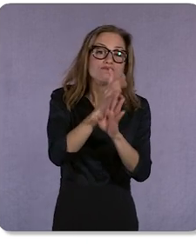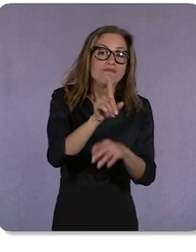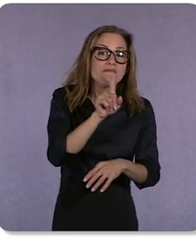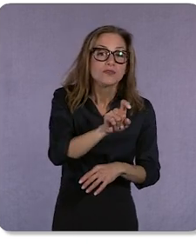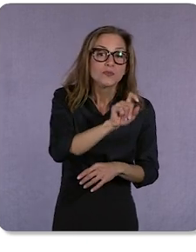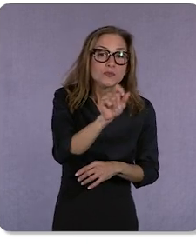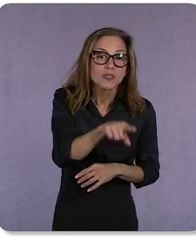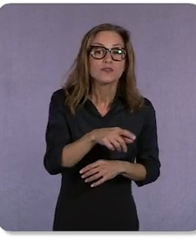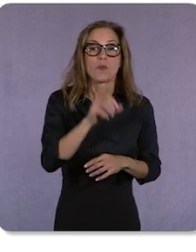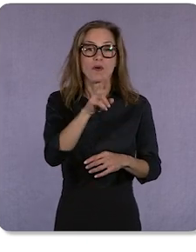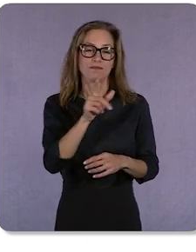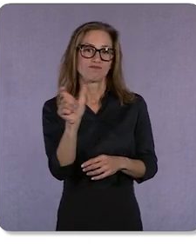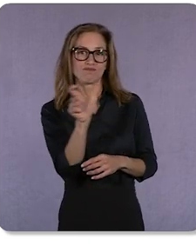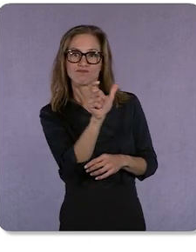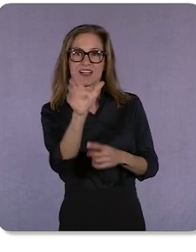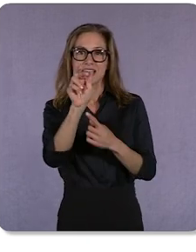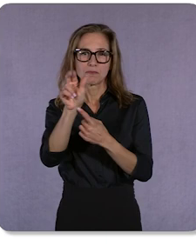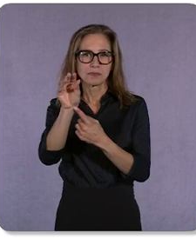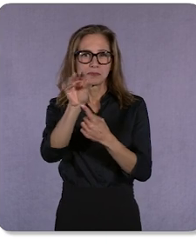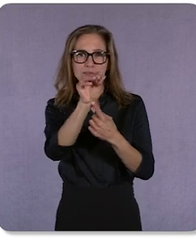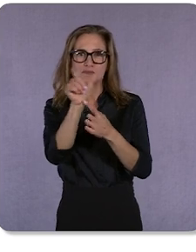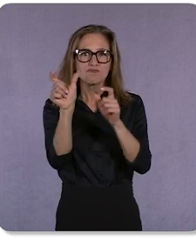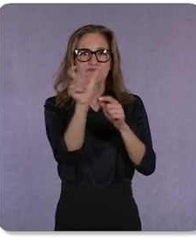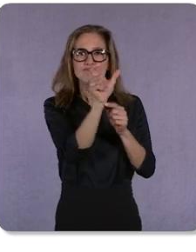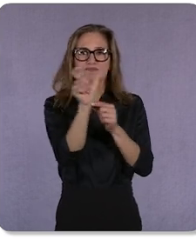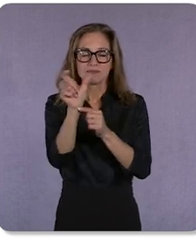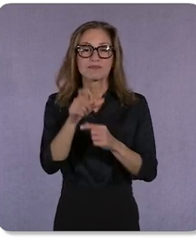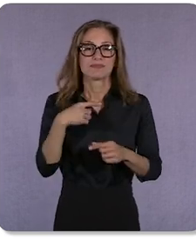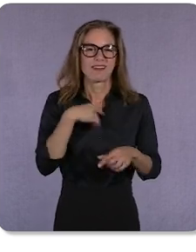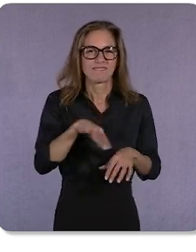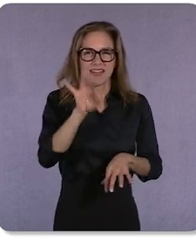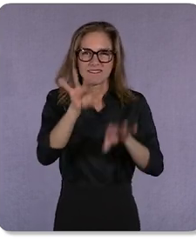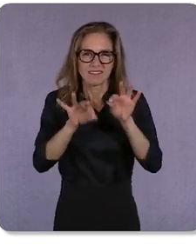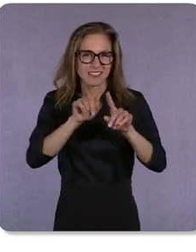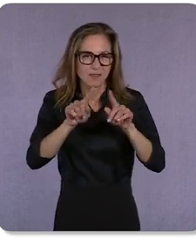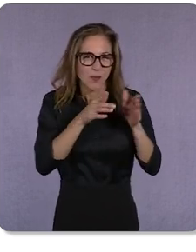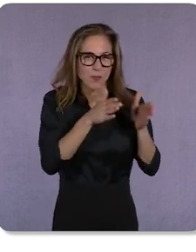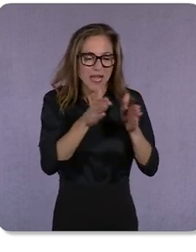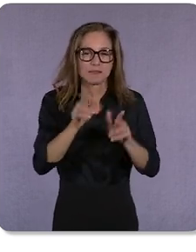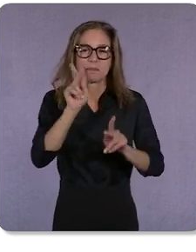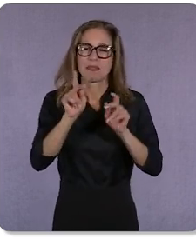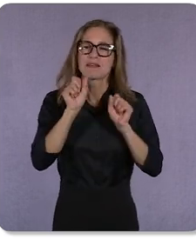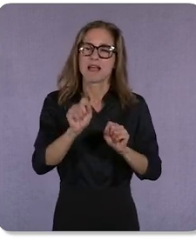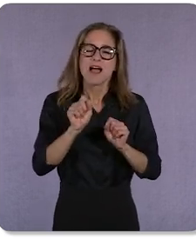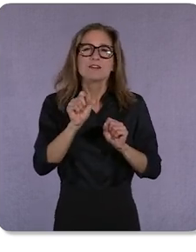camera, we've continued to innovate, to help people express themselves in